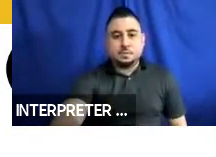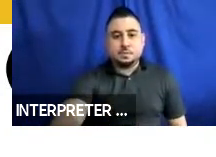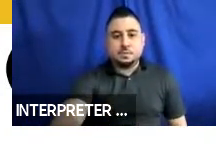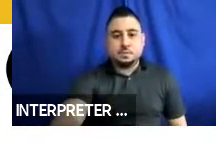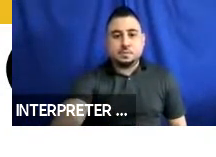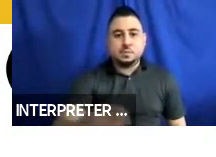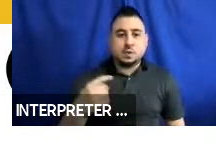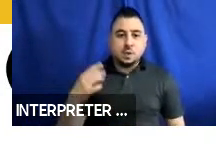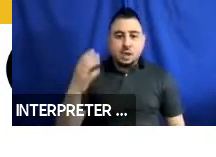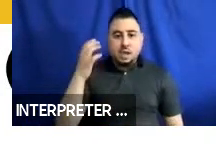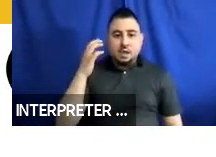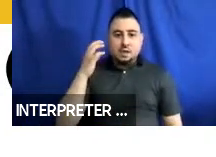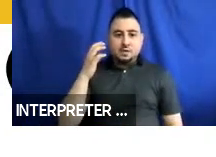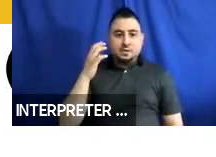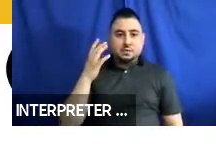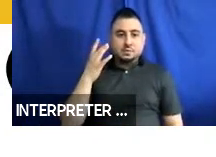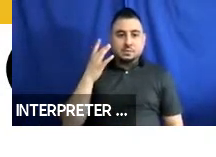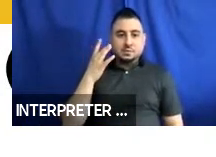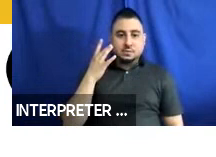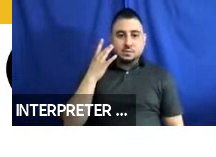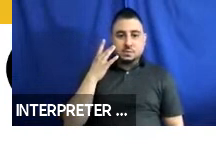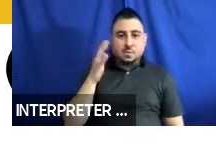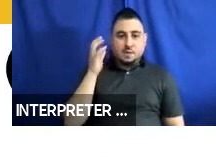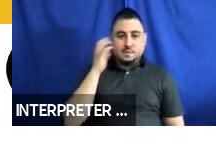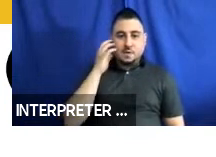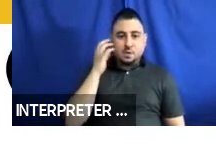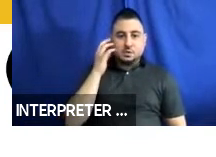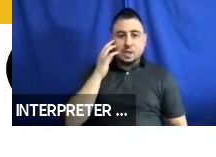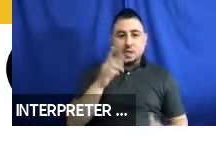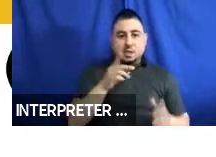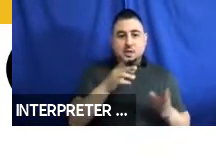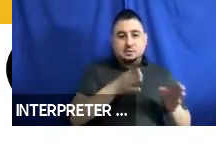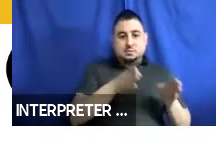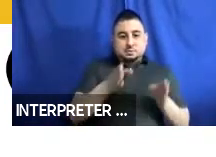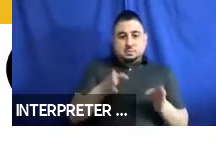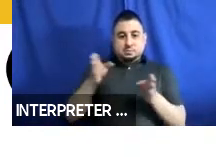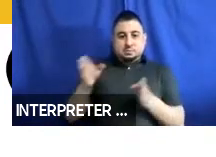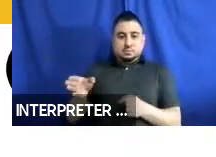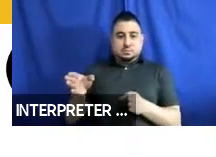at ZF who is a restraint manufacturer, they have helped us design what we are calling